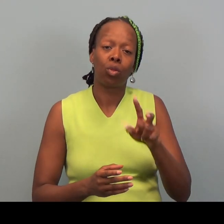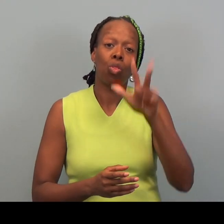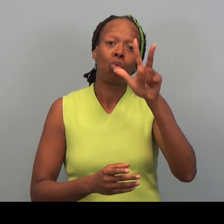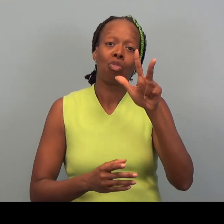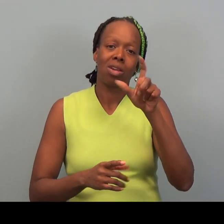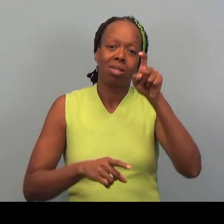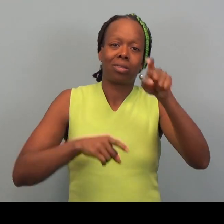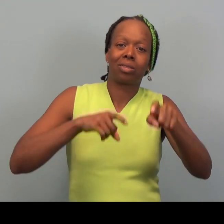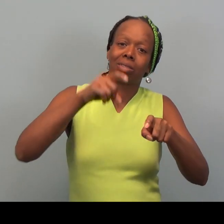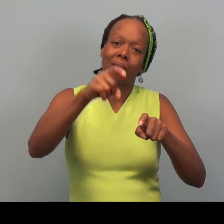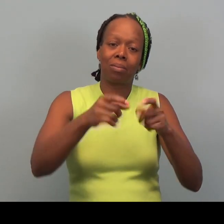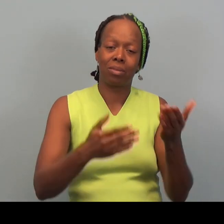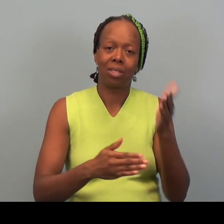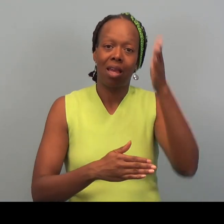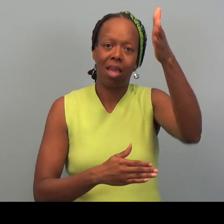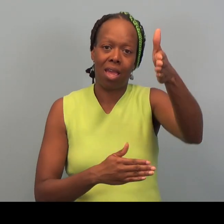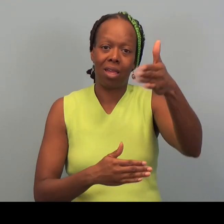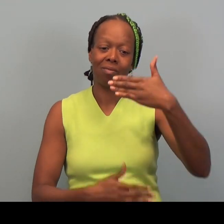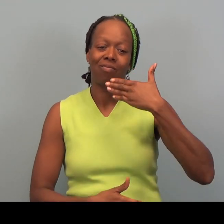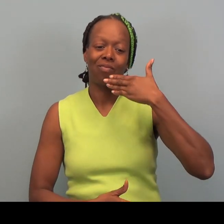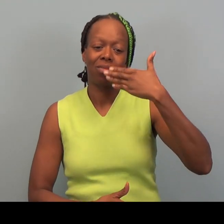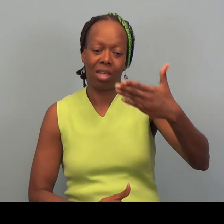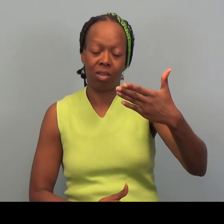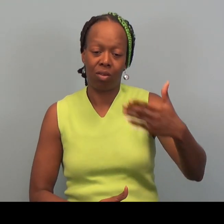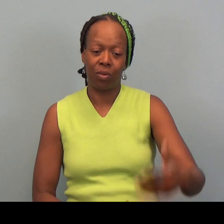you're maybe taking two and a half to three steps ahead. Thank you.